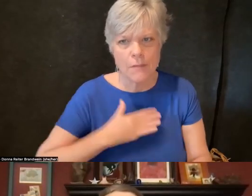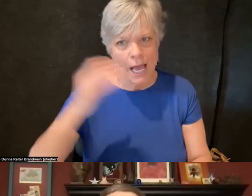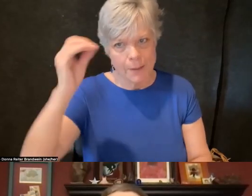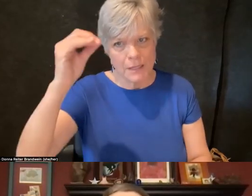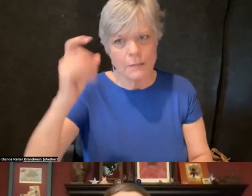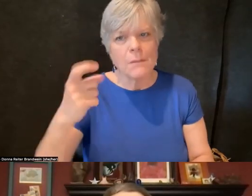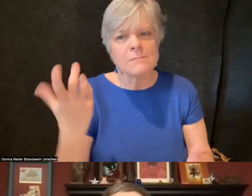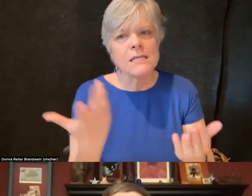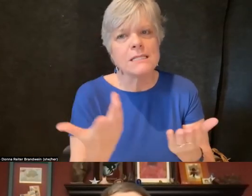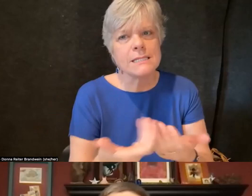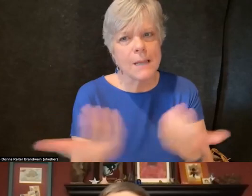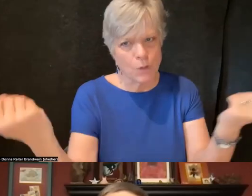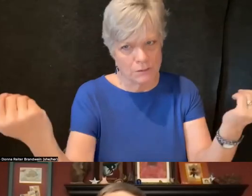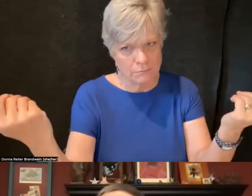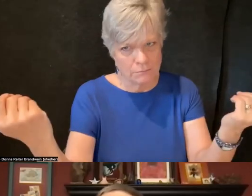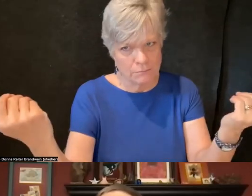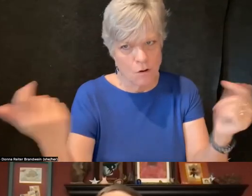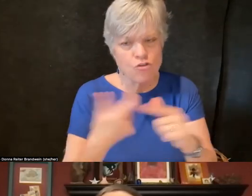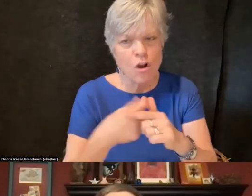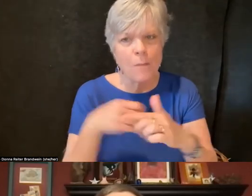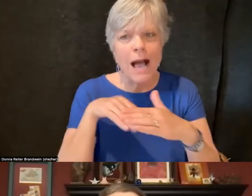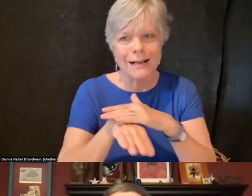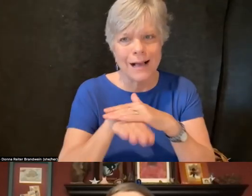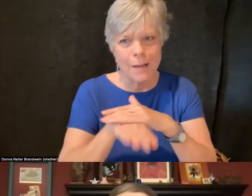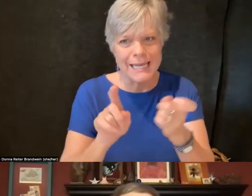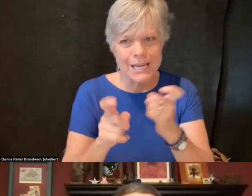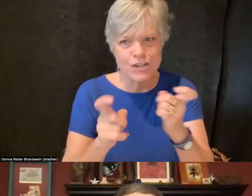And we can talk about that more later, I guess, but, yeah.